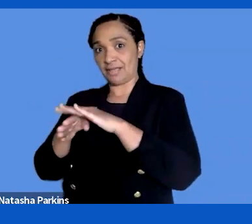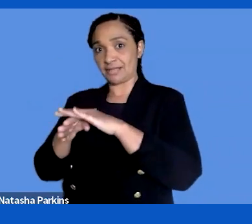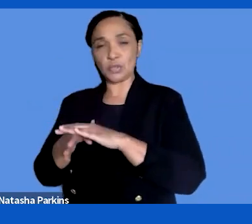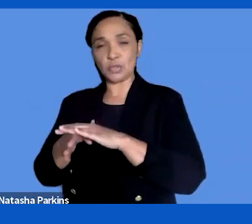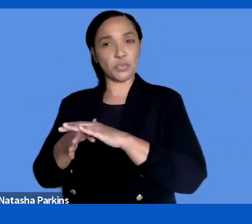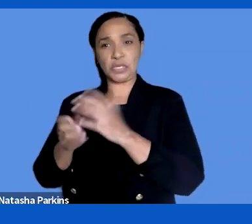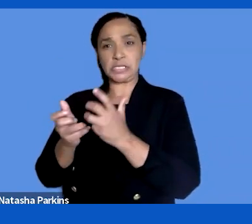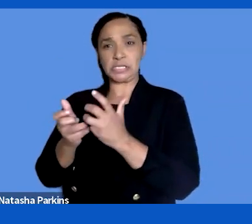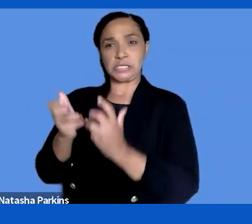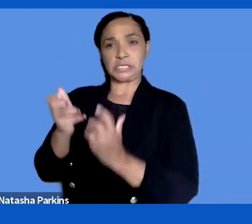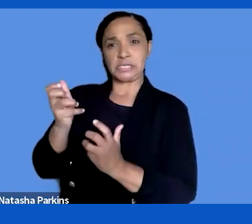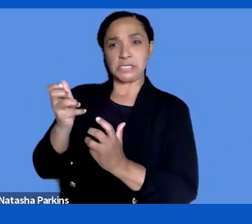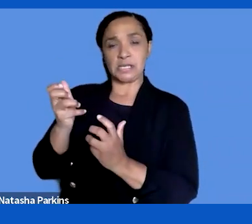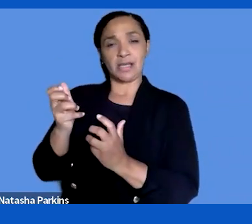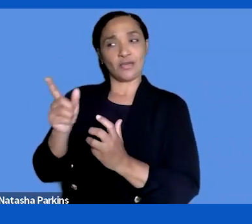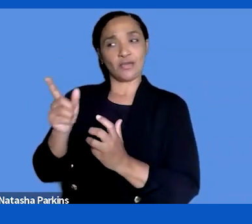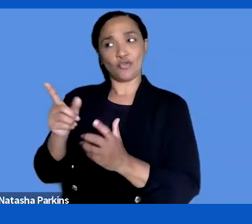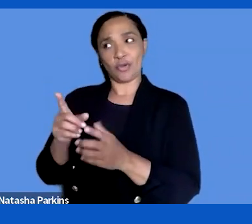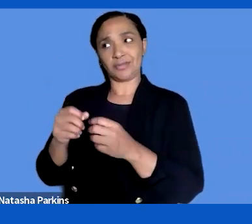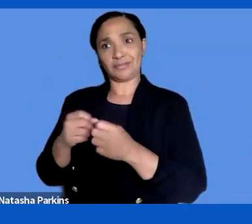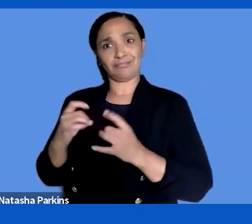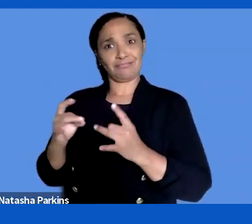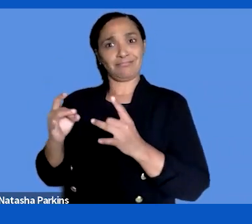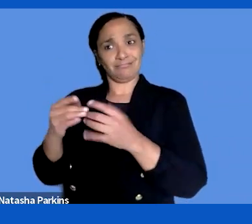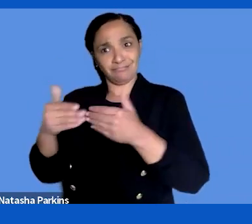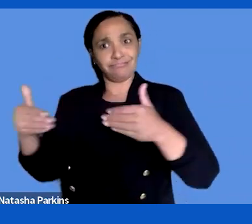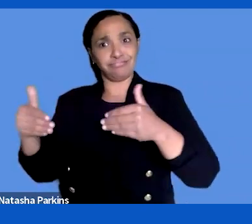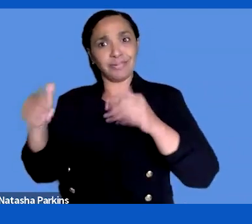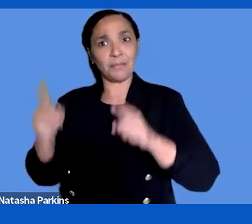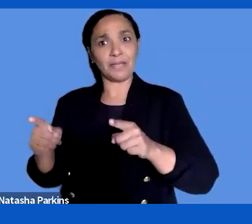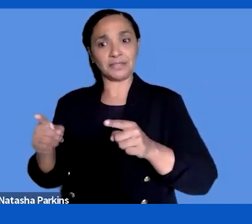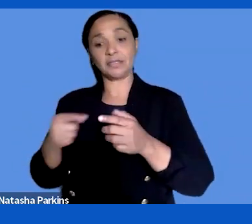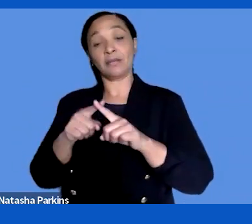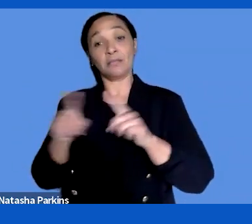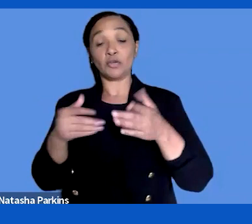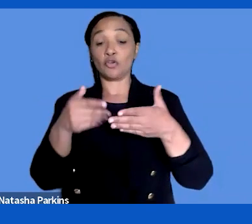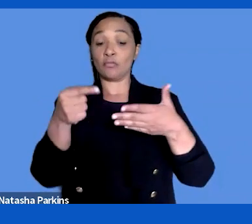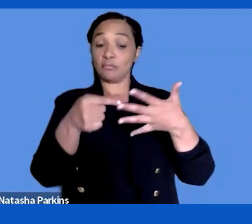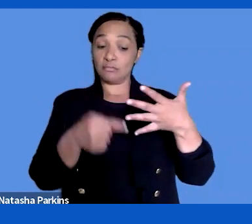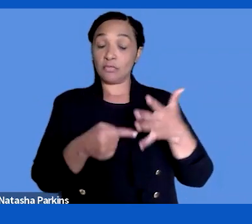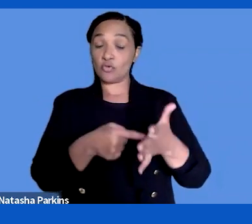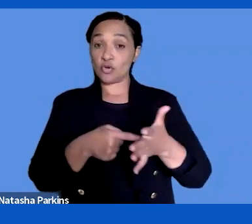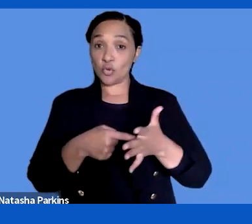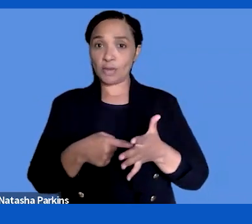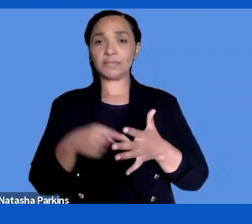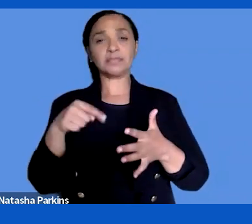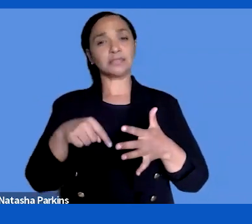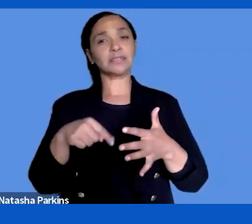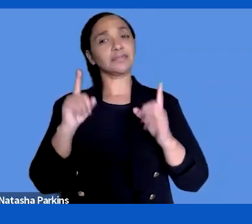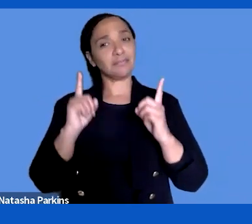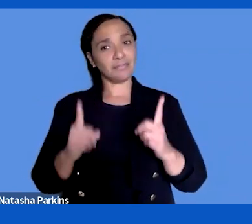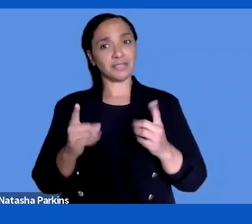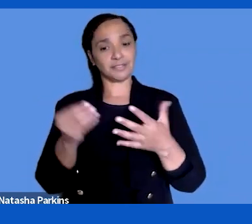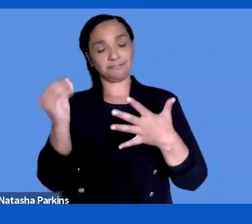binary! But the requirements are and that's -- they're meant to be such because they need